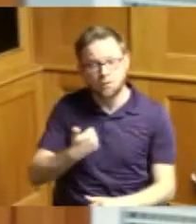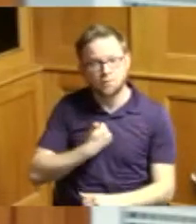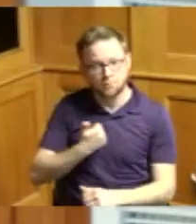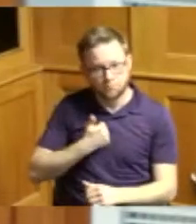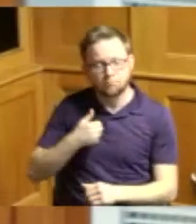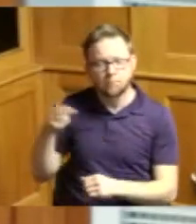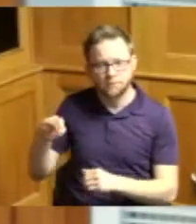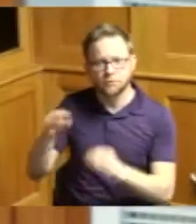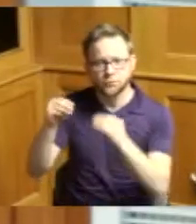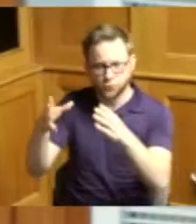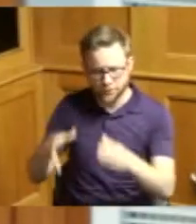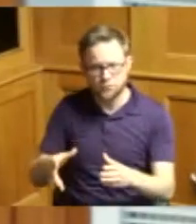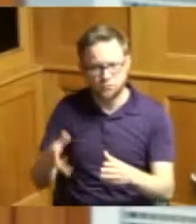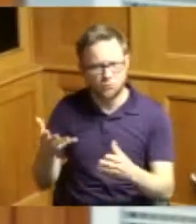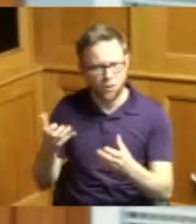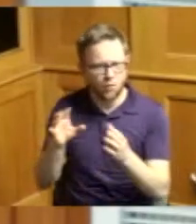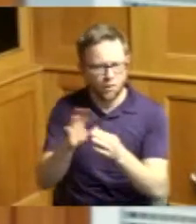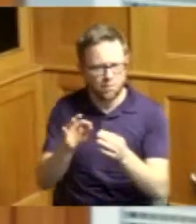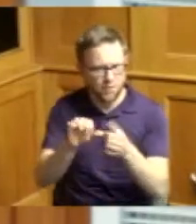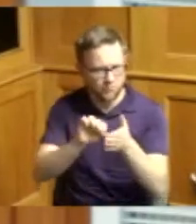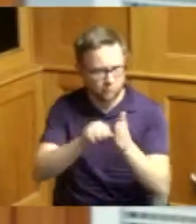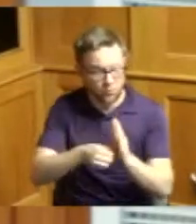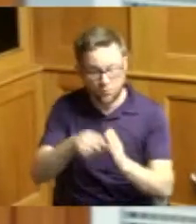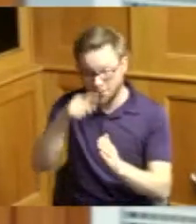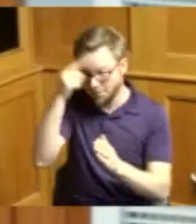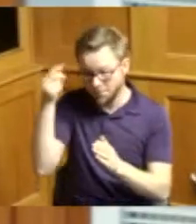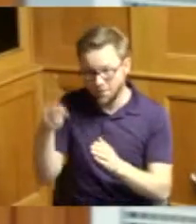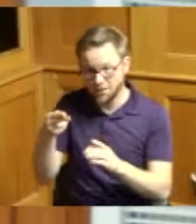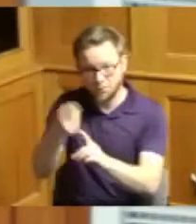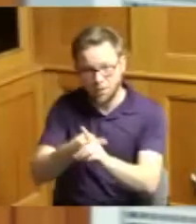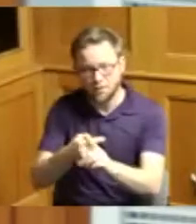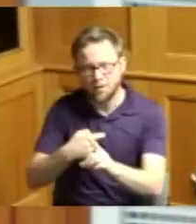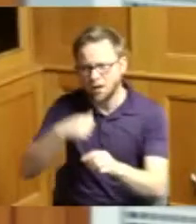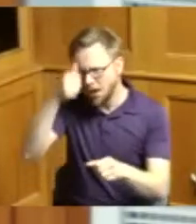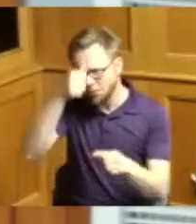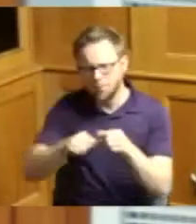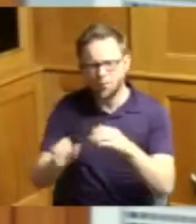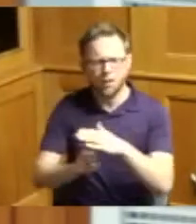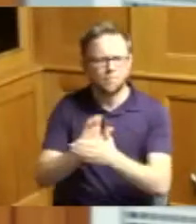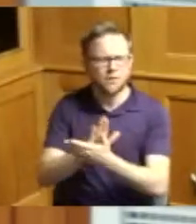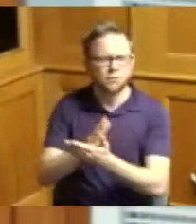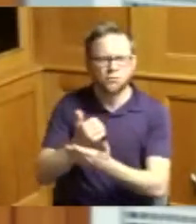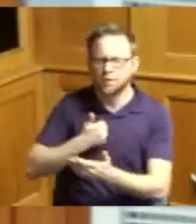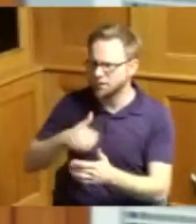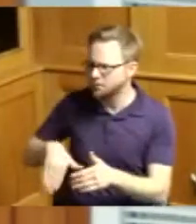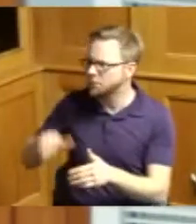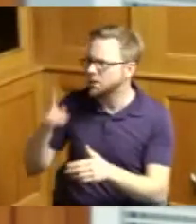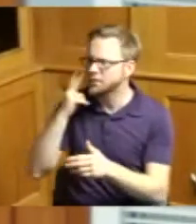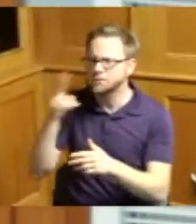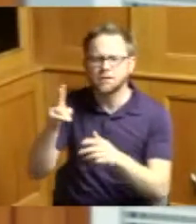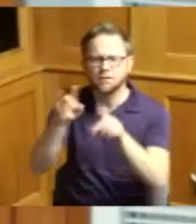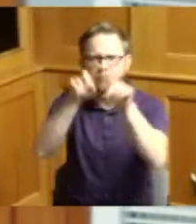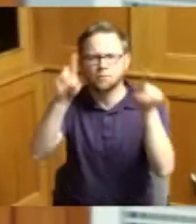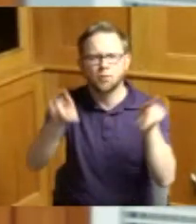to point out we talk about Black History Month and I remember being an elementary school child sitting there and seeing all those posters on the wall when I was growing up in Gary